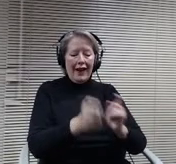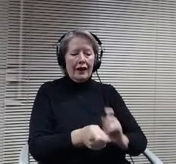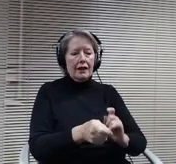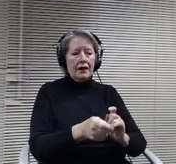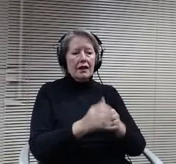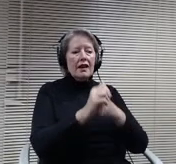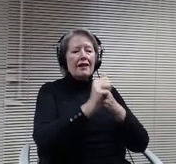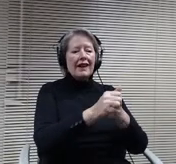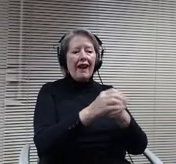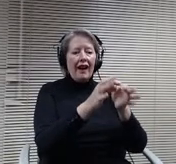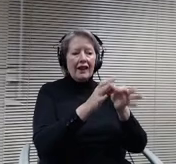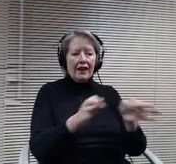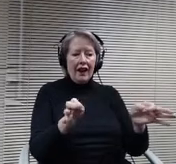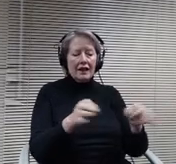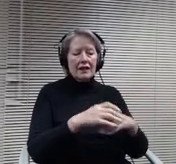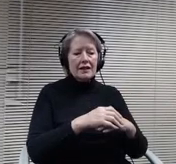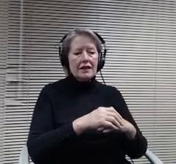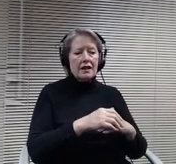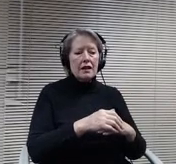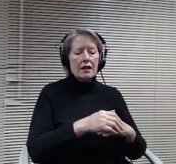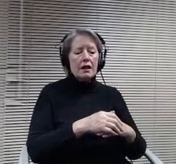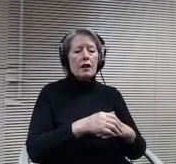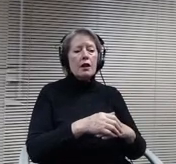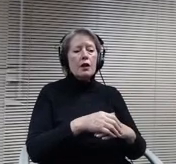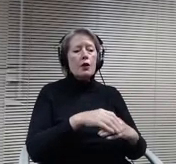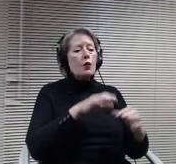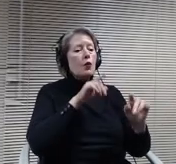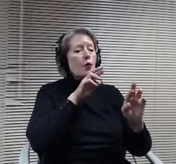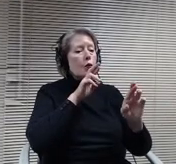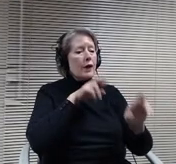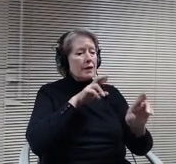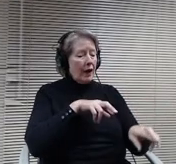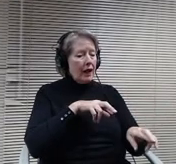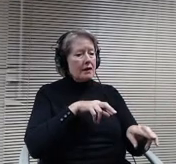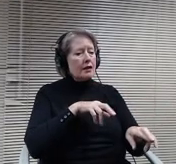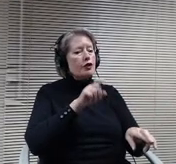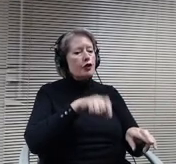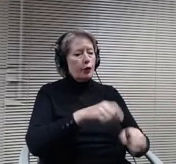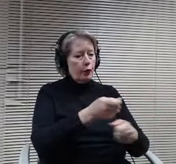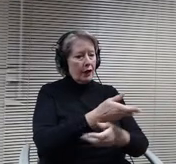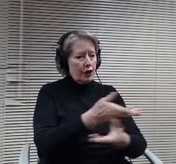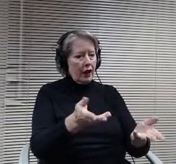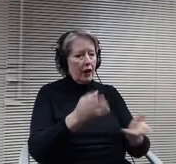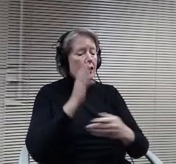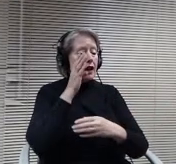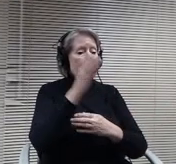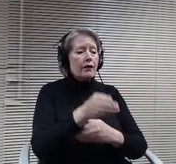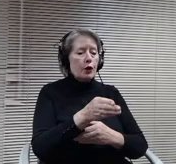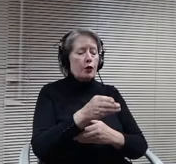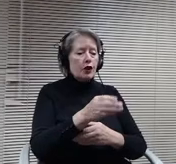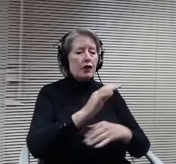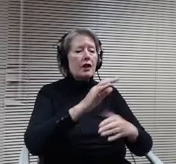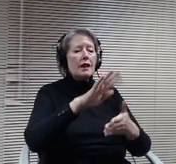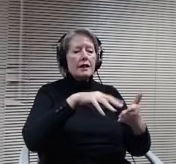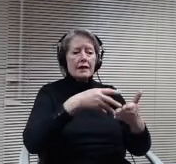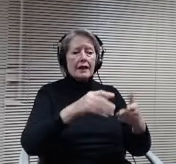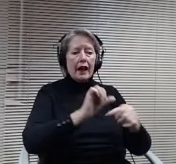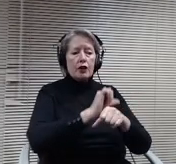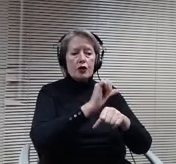shared at a future regularly scheduled board meeting. Many comments offered at a study session or a board meeting